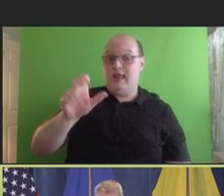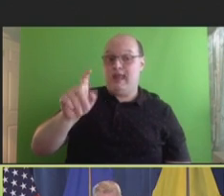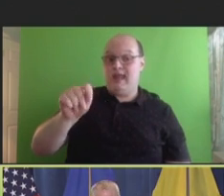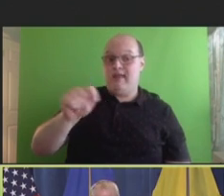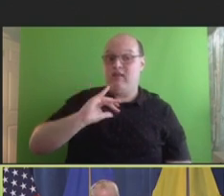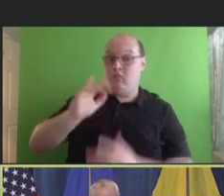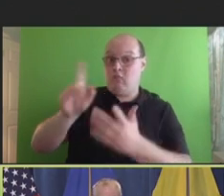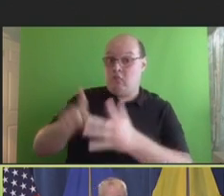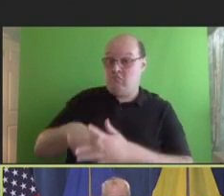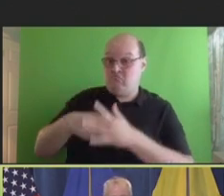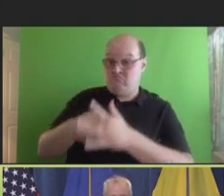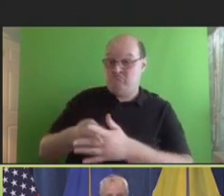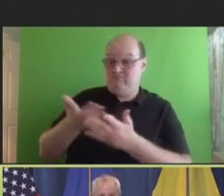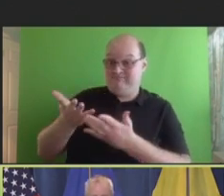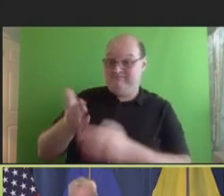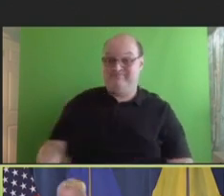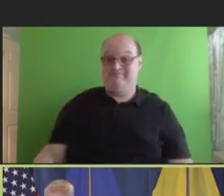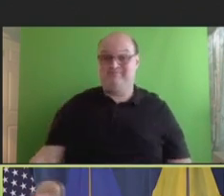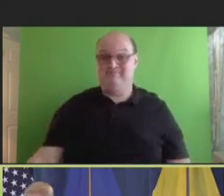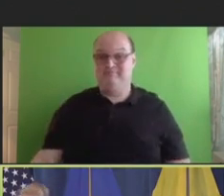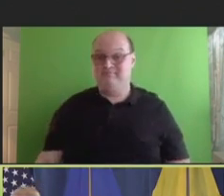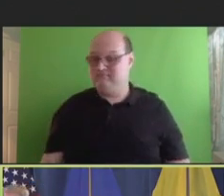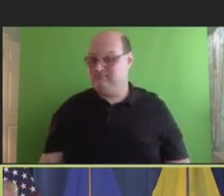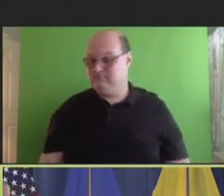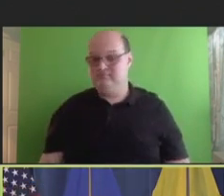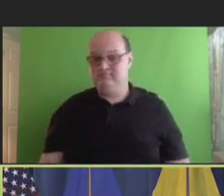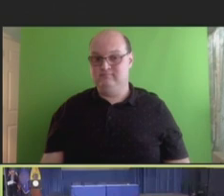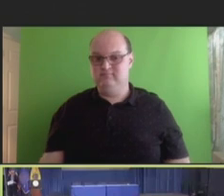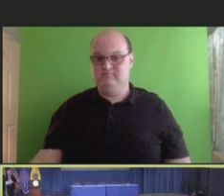you begin your presentation.